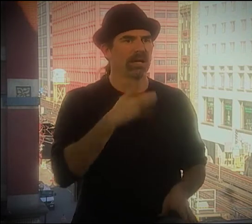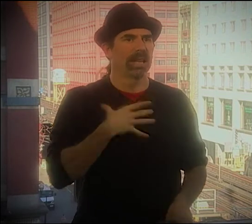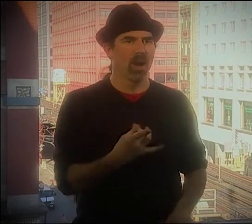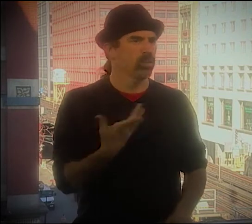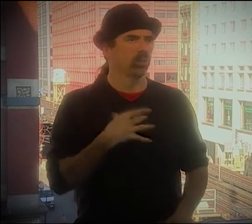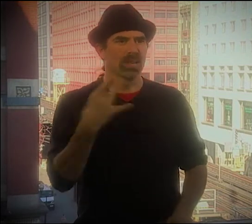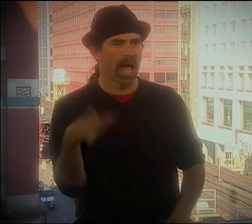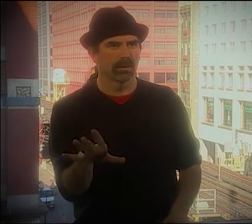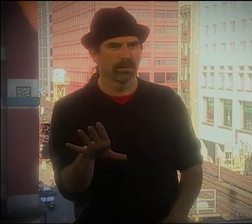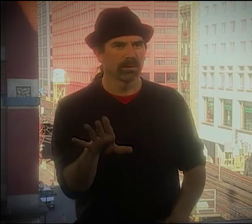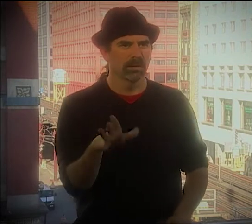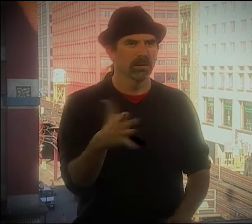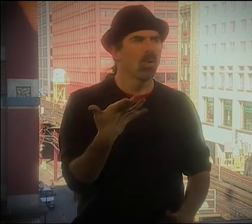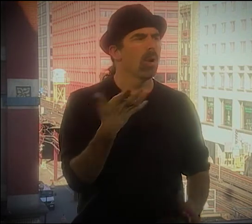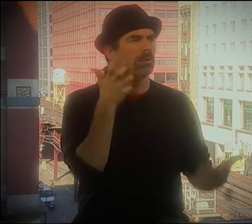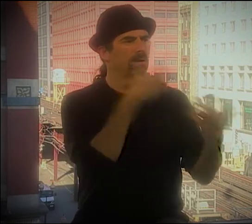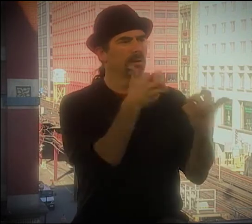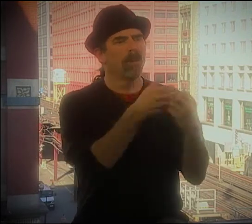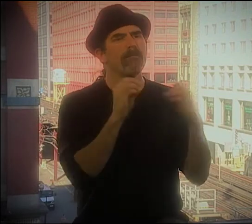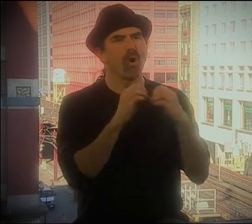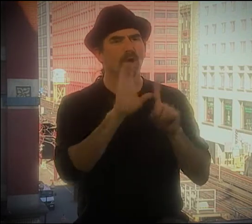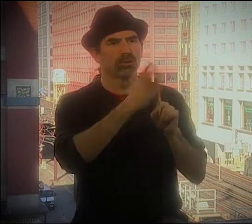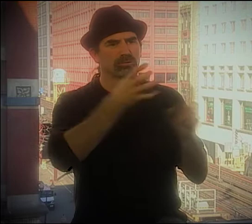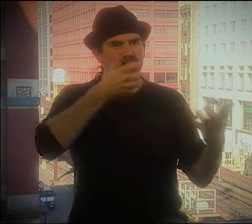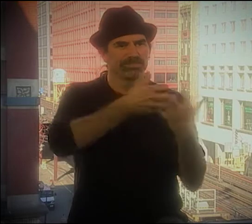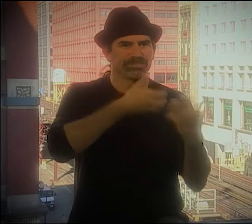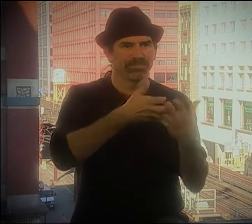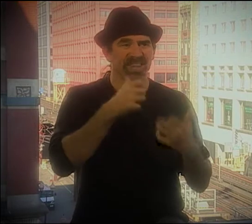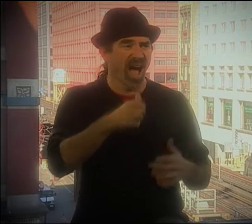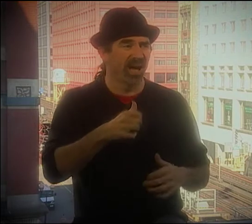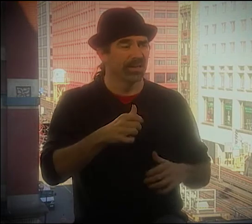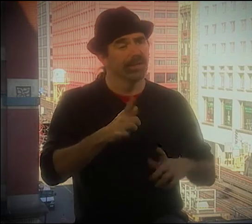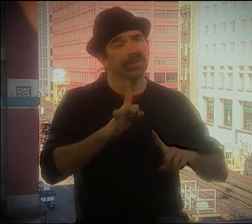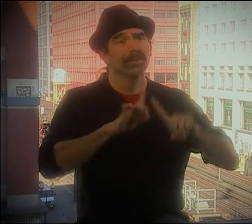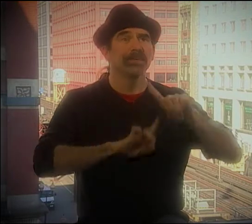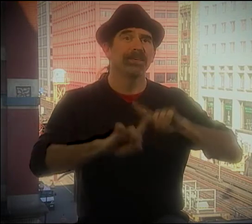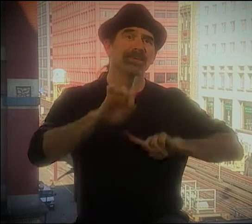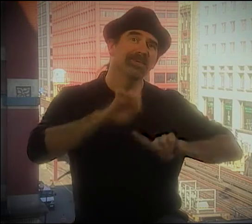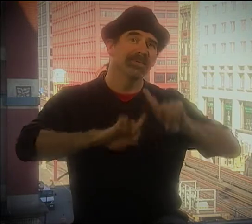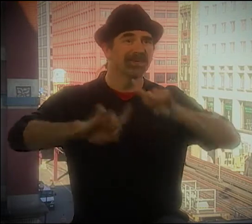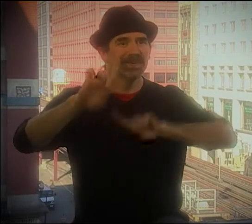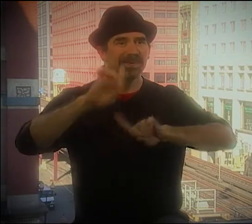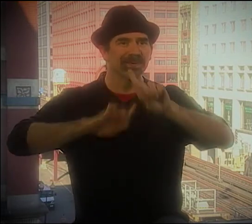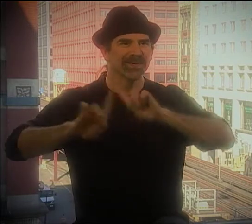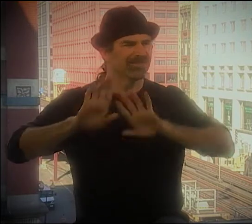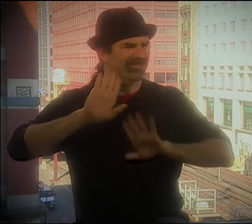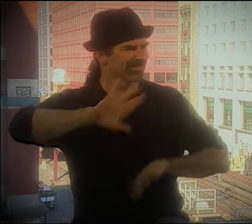AND THE INTERPRETERS WERE GETTING EXPOSED TO WHAT DEAF PEOPLE LIKED AND WHAT THEY DIDN'T LIKE AND BEING ABLE TO